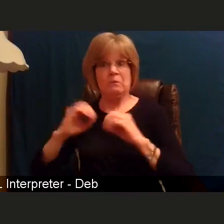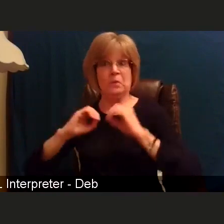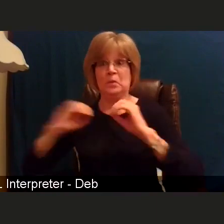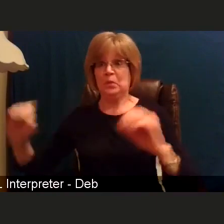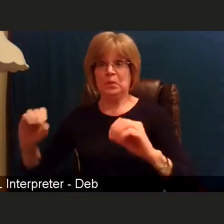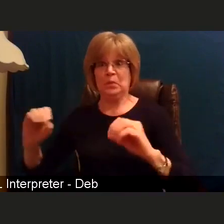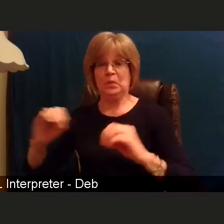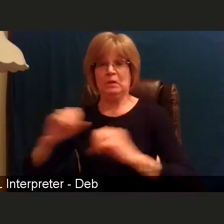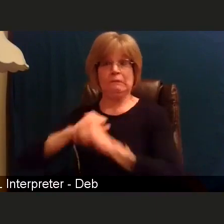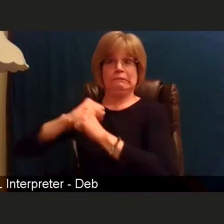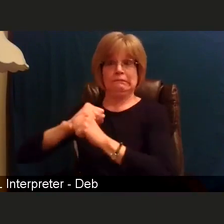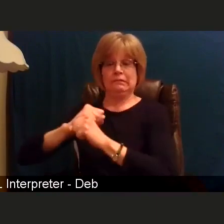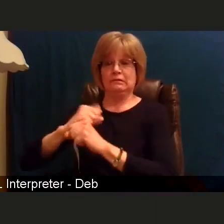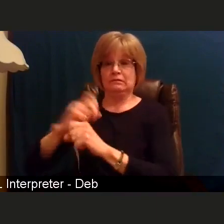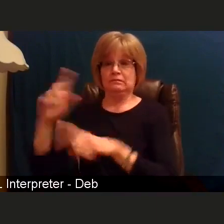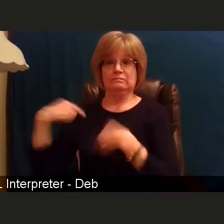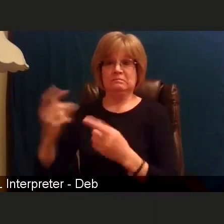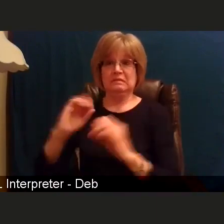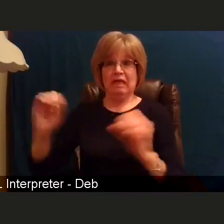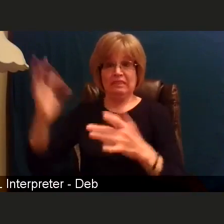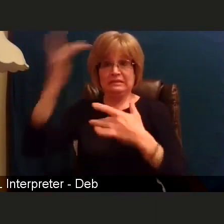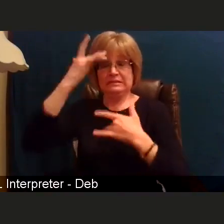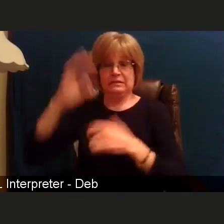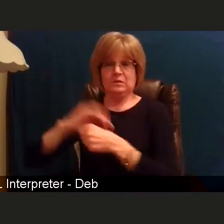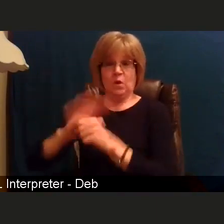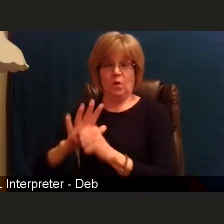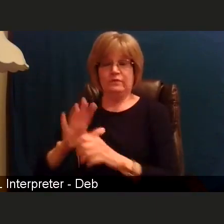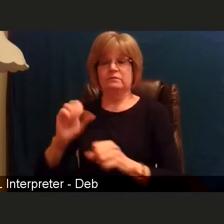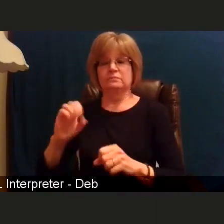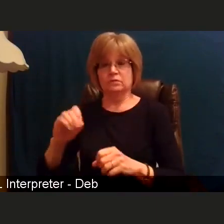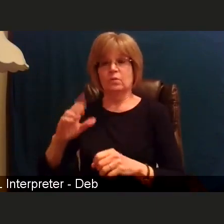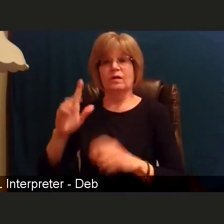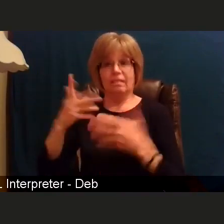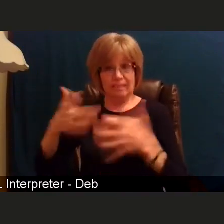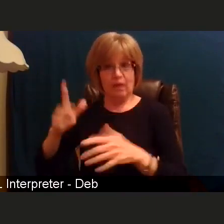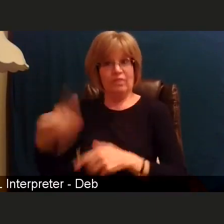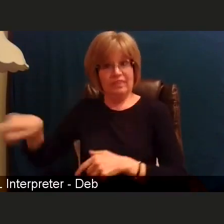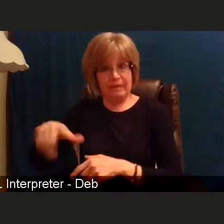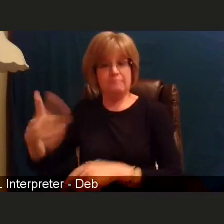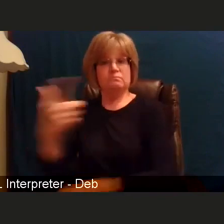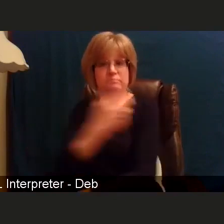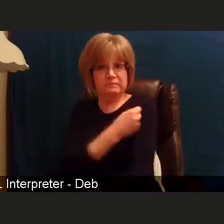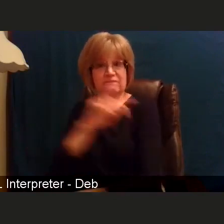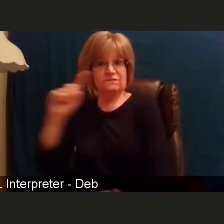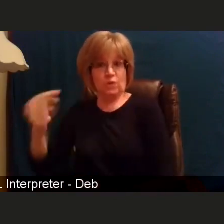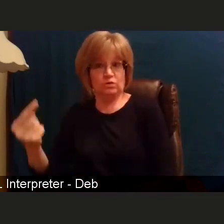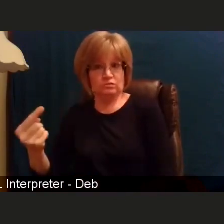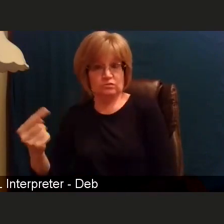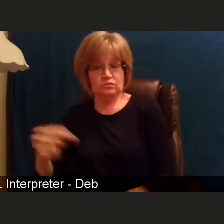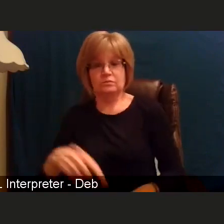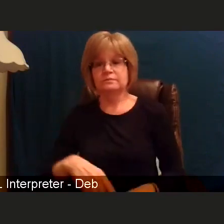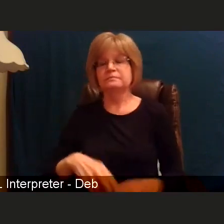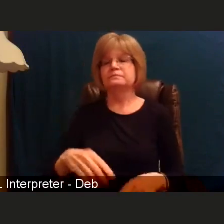So that's where that 90-day period comes from. Will we get to pick which vaccine we receive?